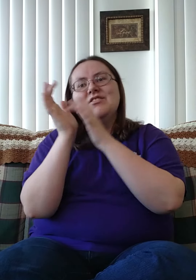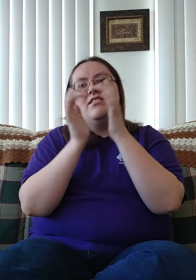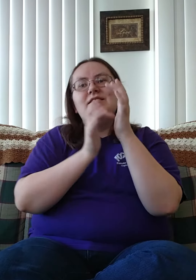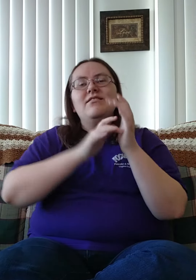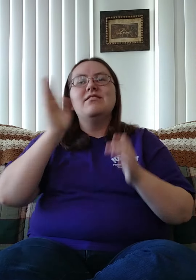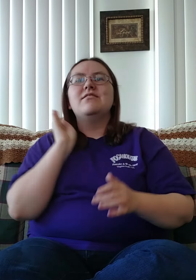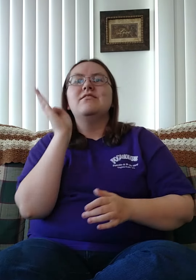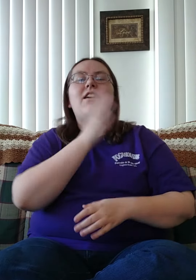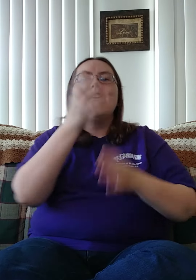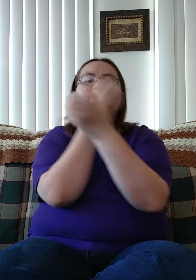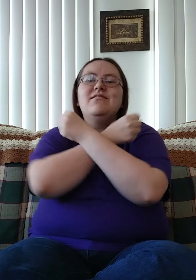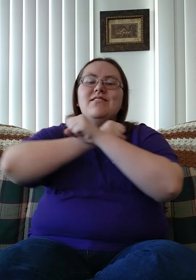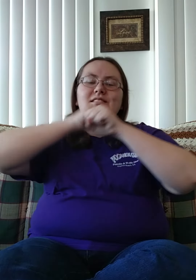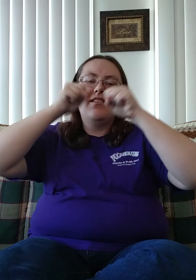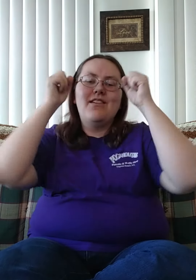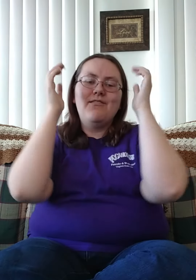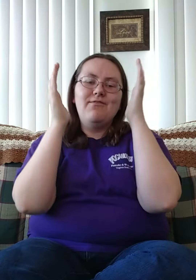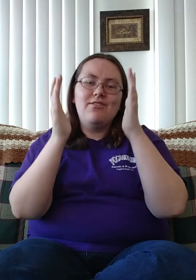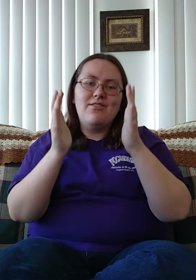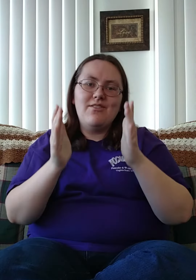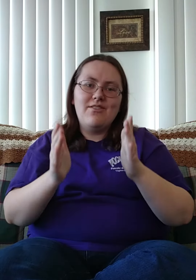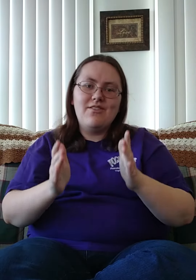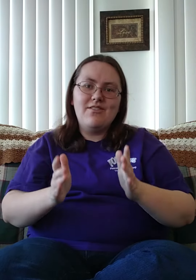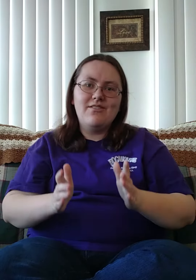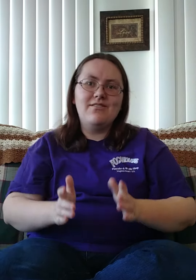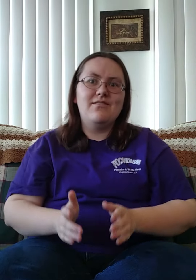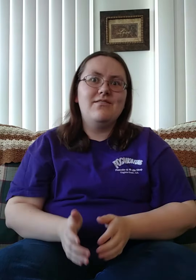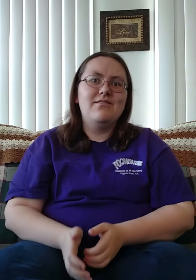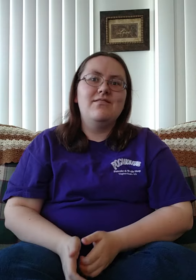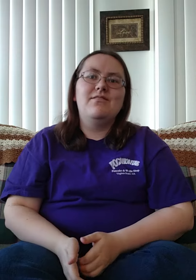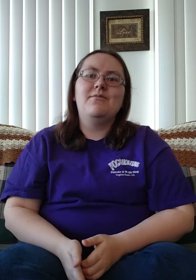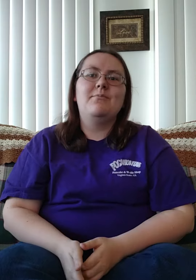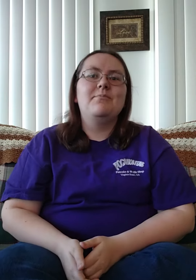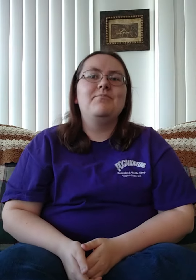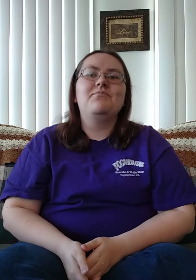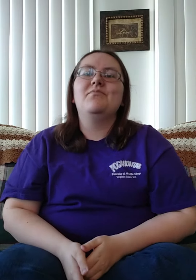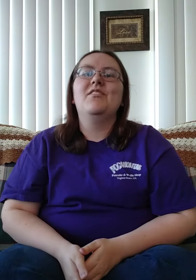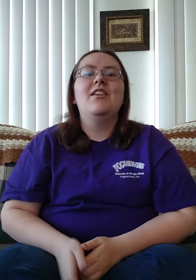Jesus our Savior